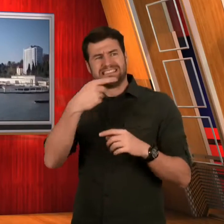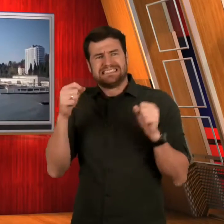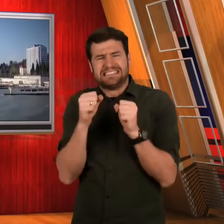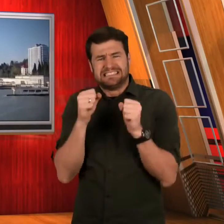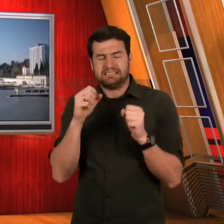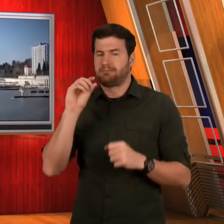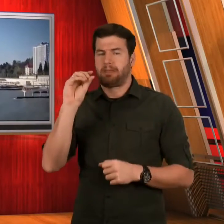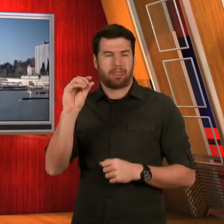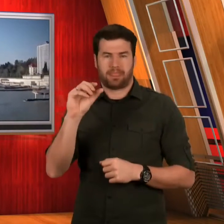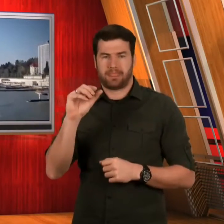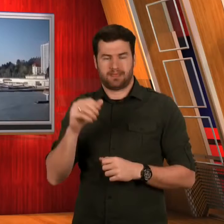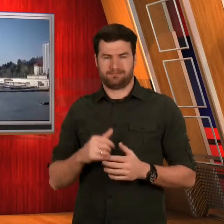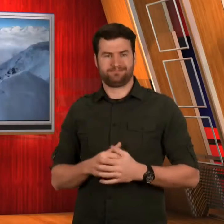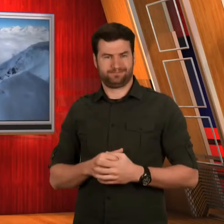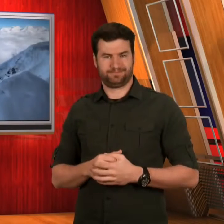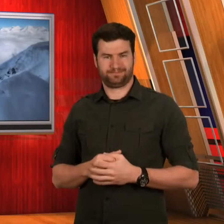down below.